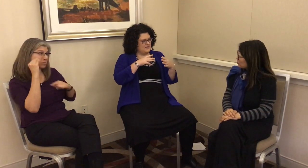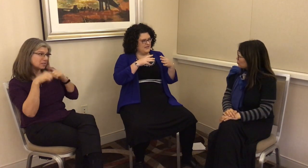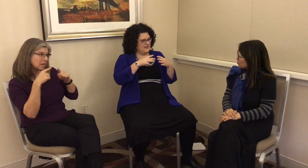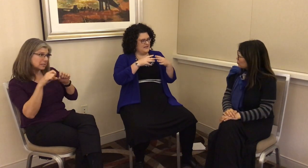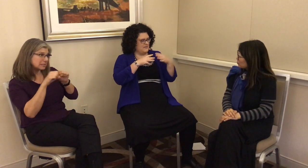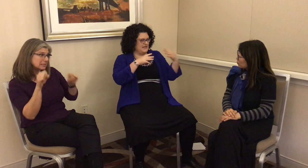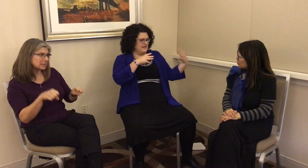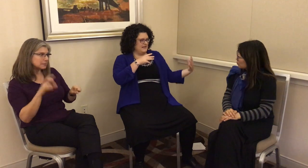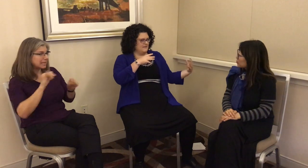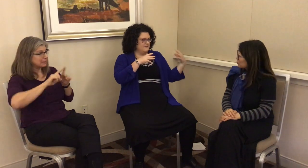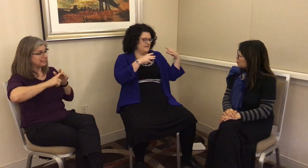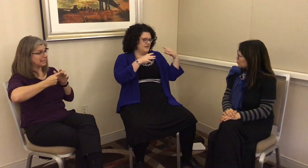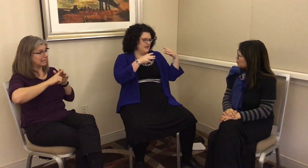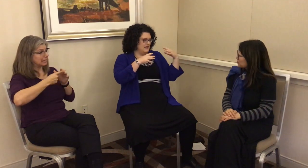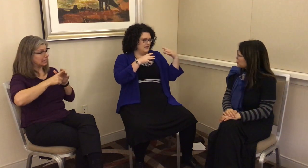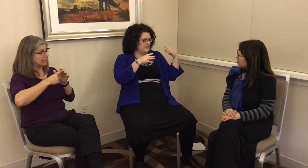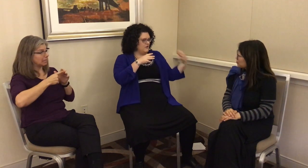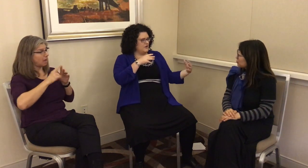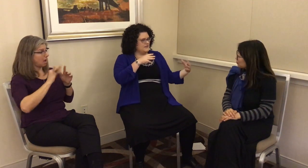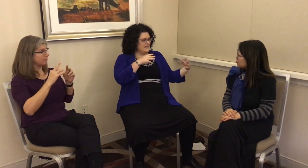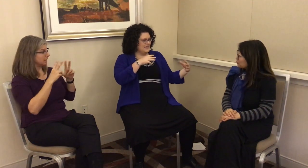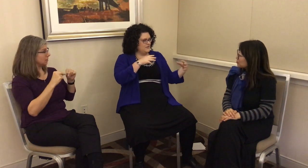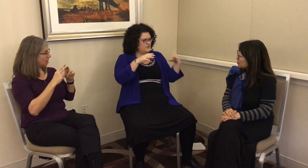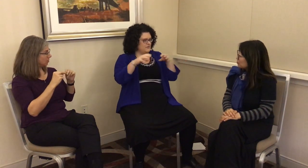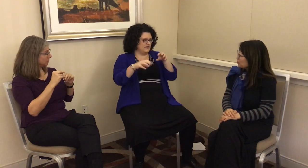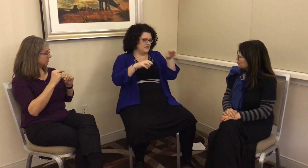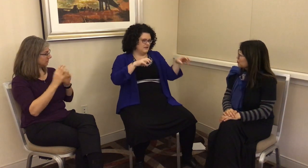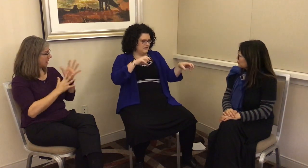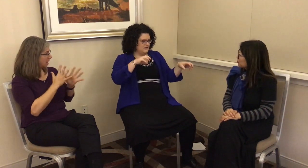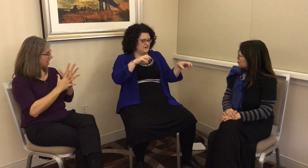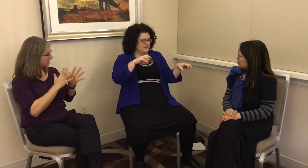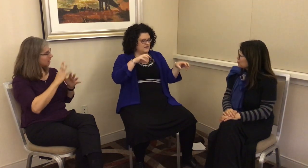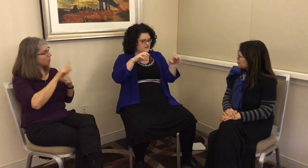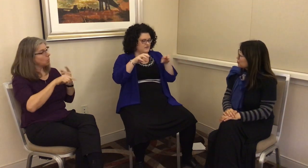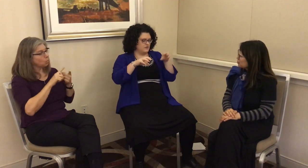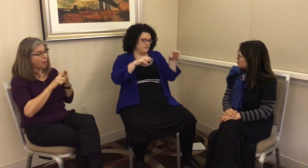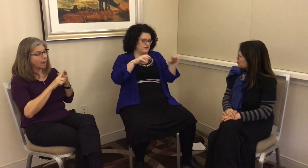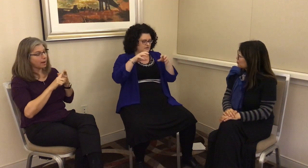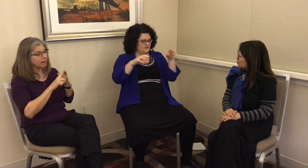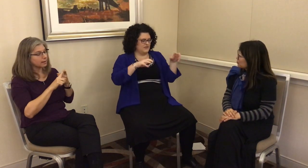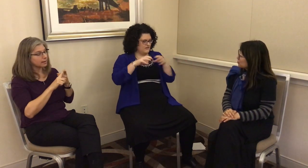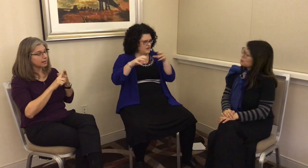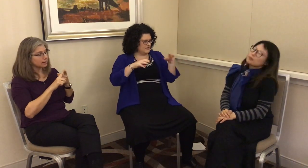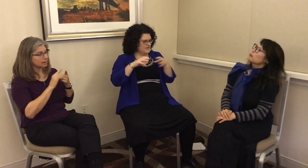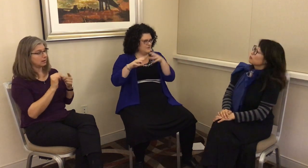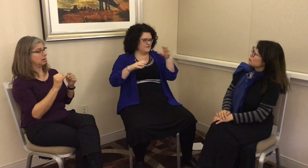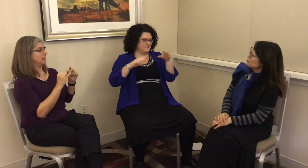that was at the beginning of Nicaraguan Sign Language – when Nicaragua established the